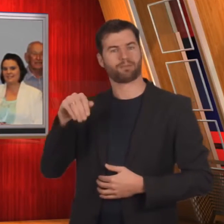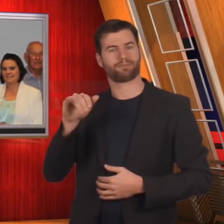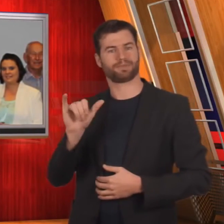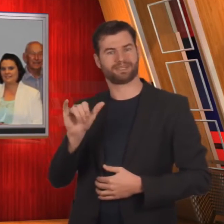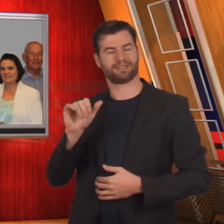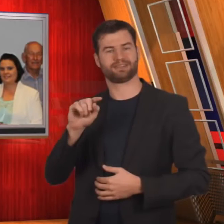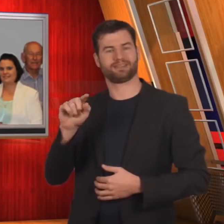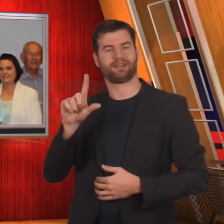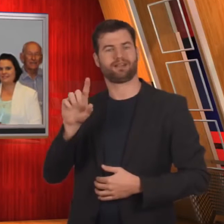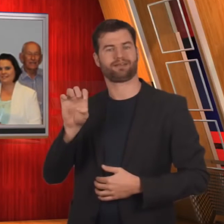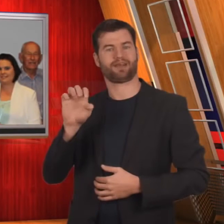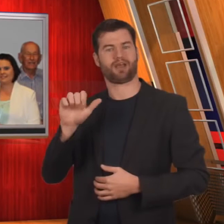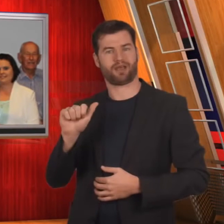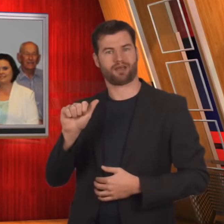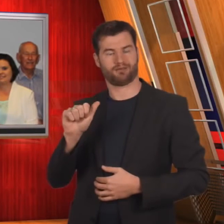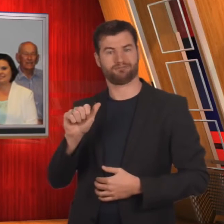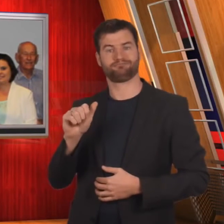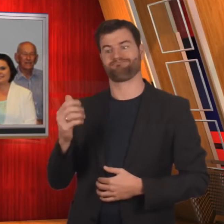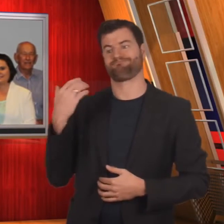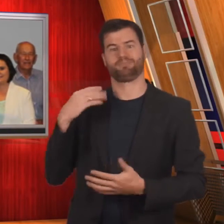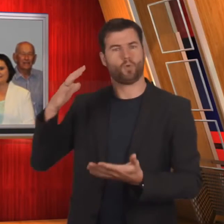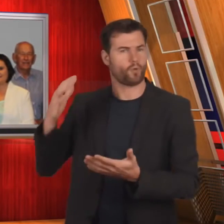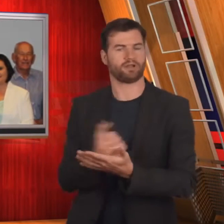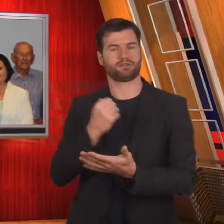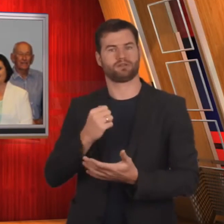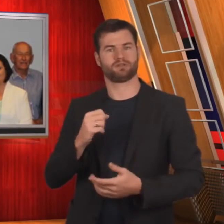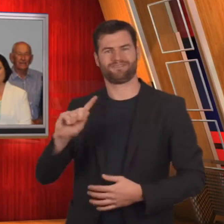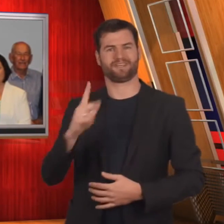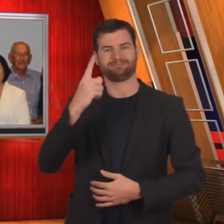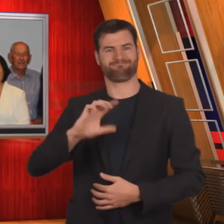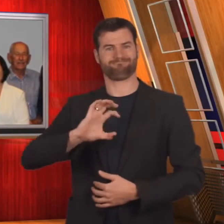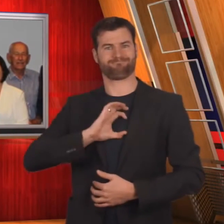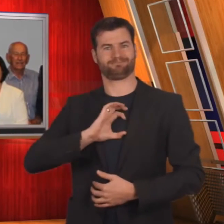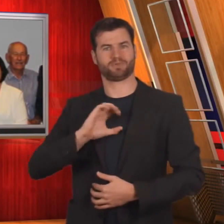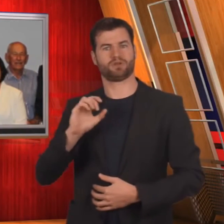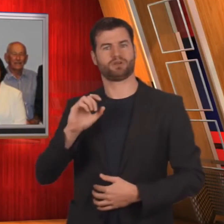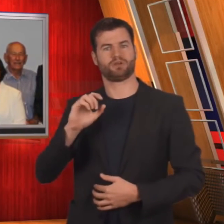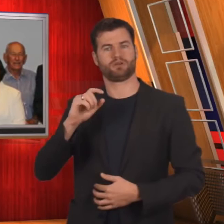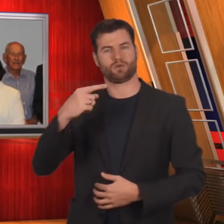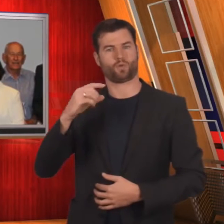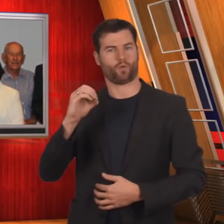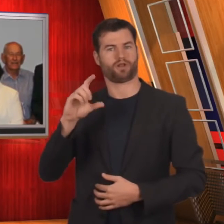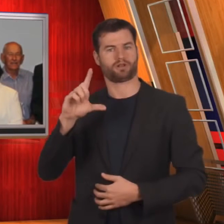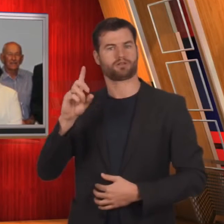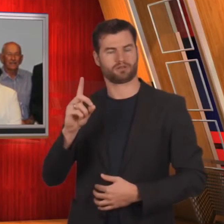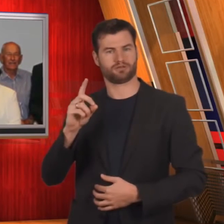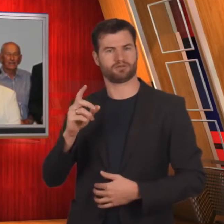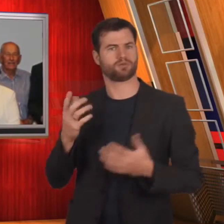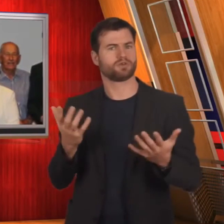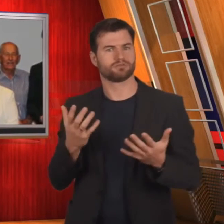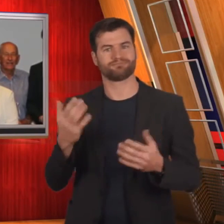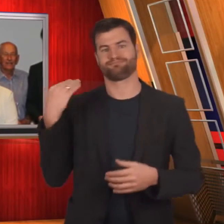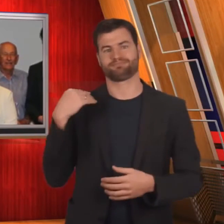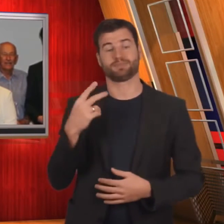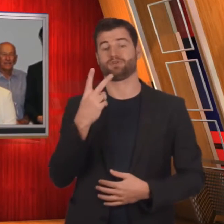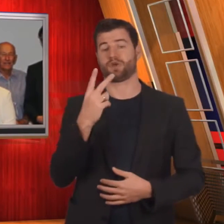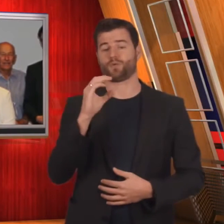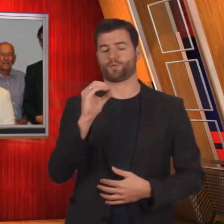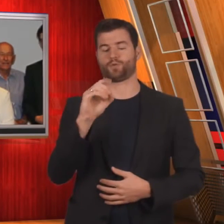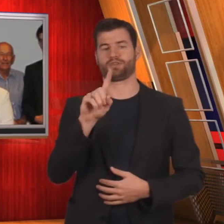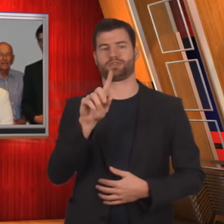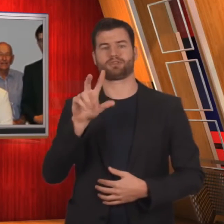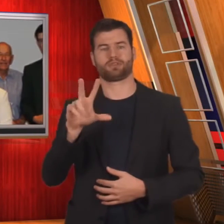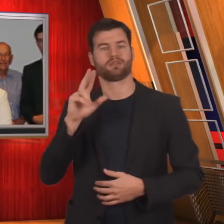Amy-Lea Mills won her 2nd gold medal at